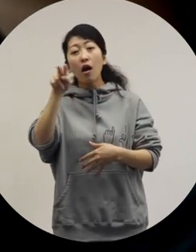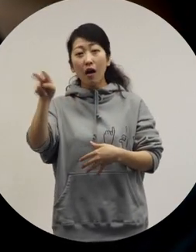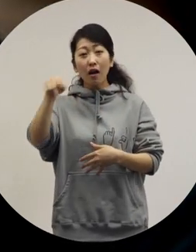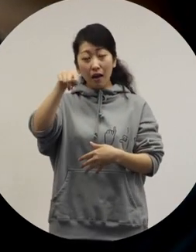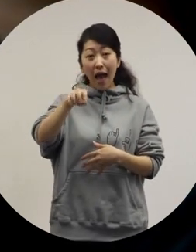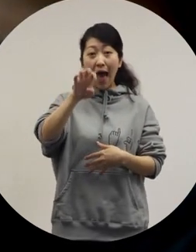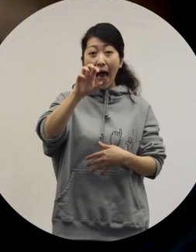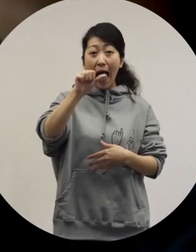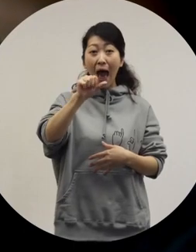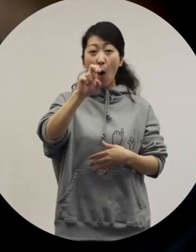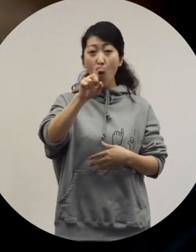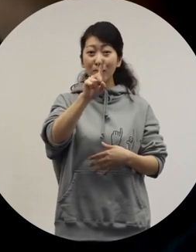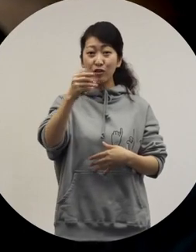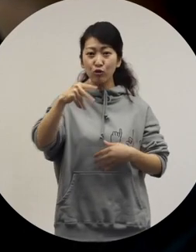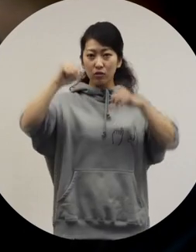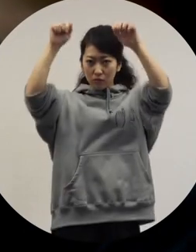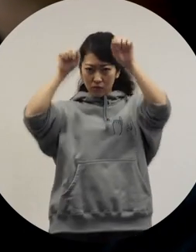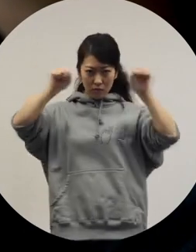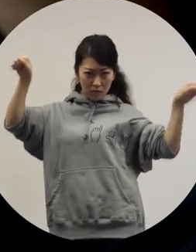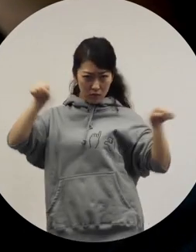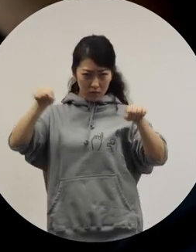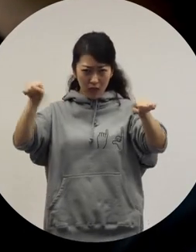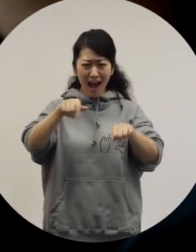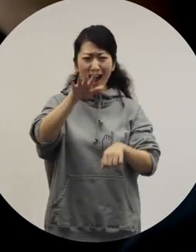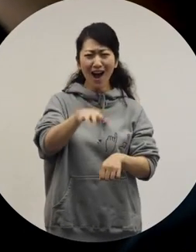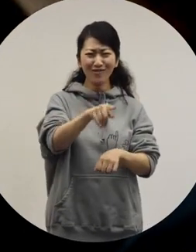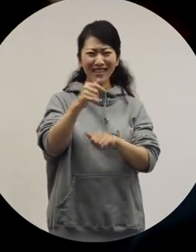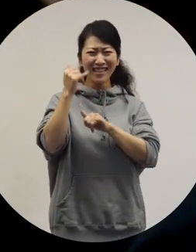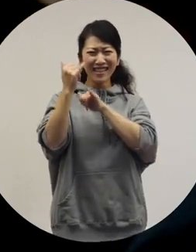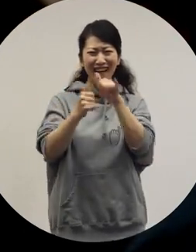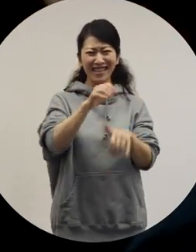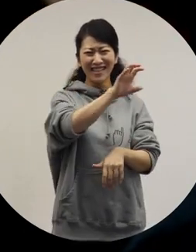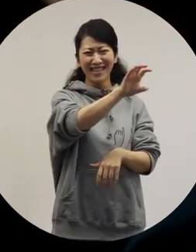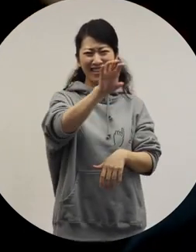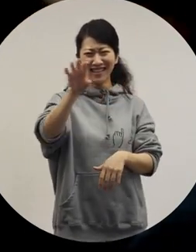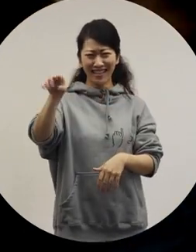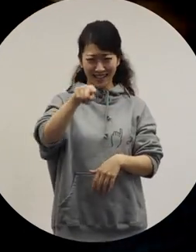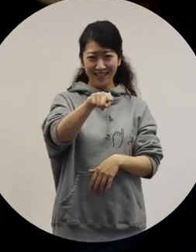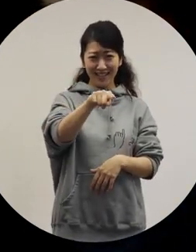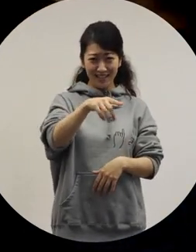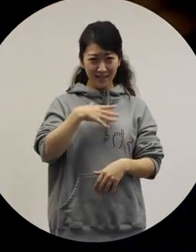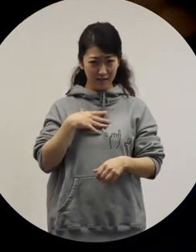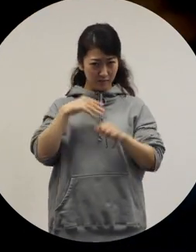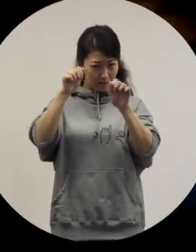I often see scenes of people doing aerobics.